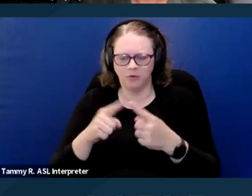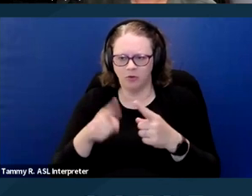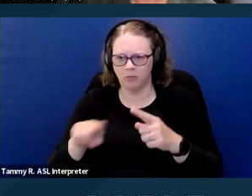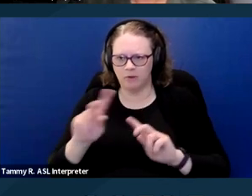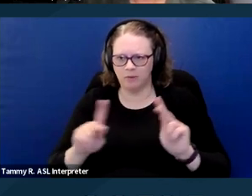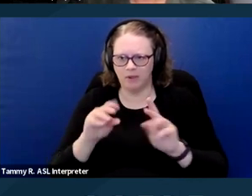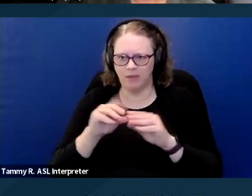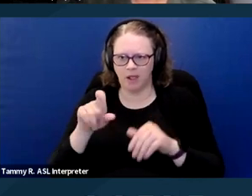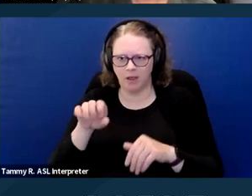Next slide please.